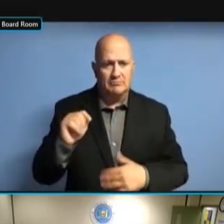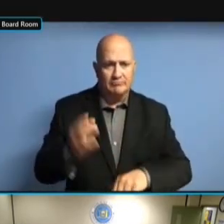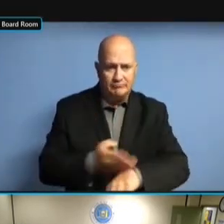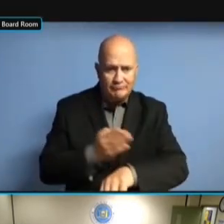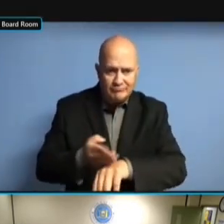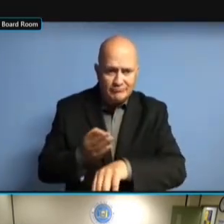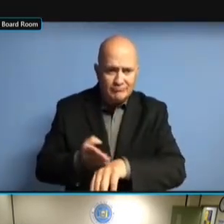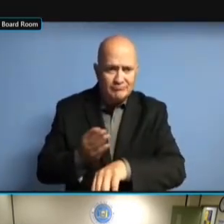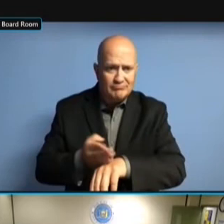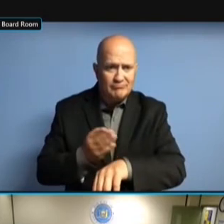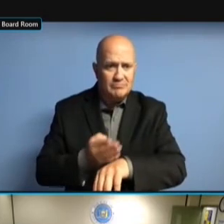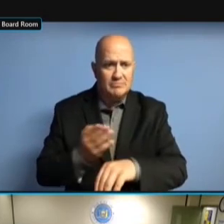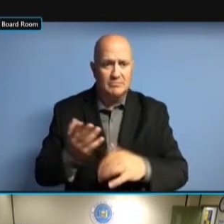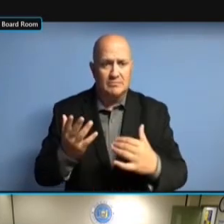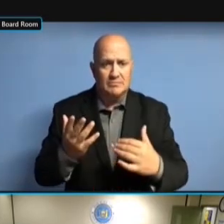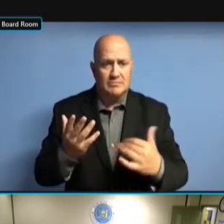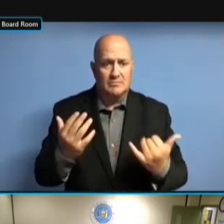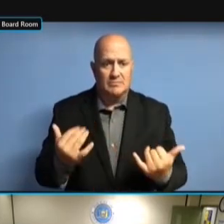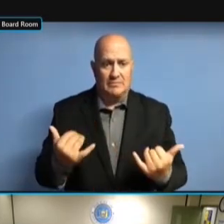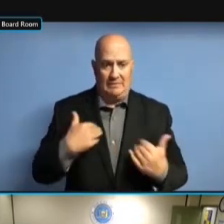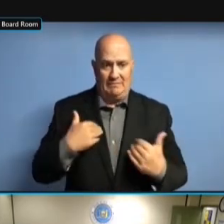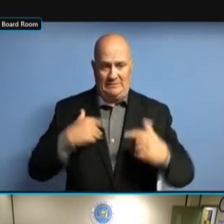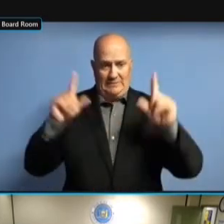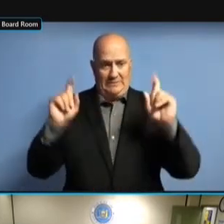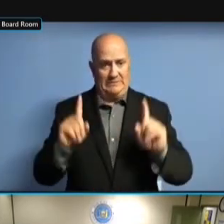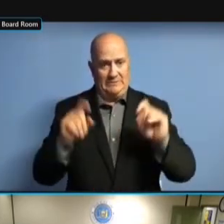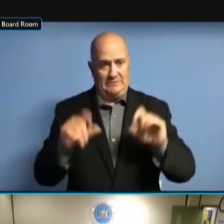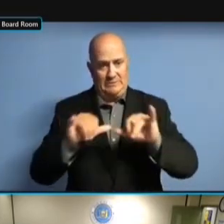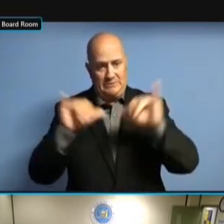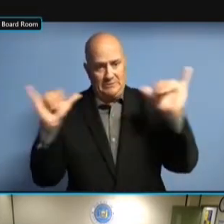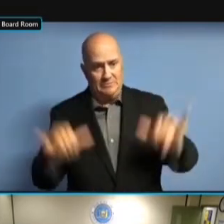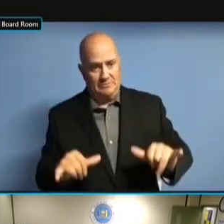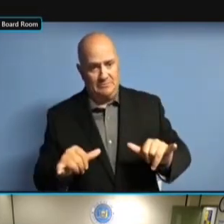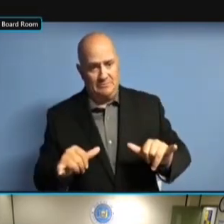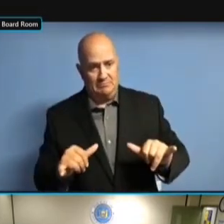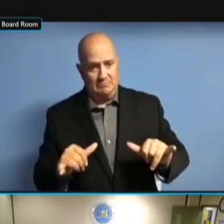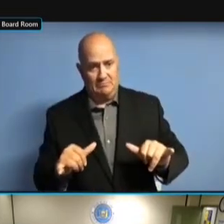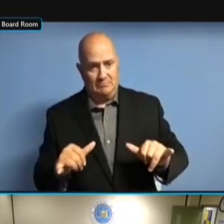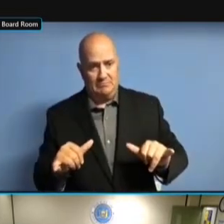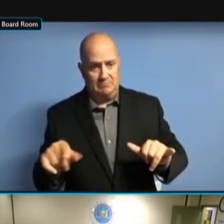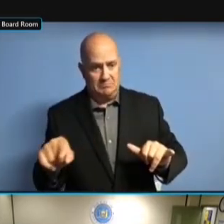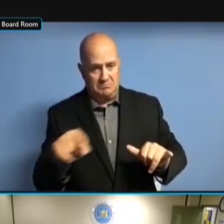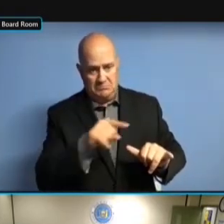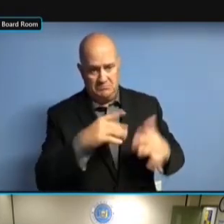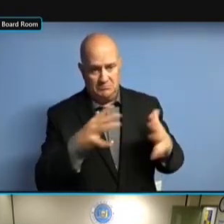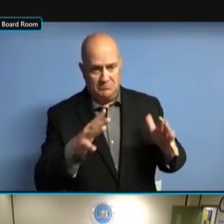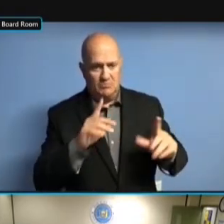TWO SUBMISSIONS THAT WE RECEIVED FROM KNOWING AND TWO SUBMISSIONS THAT WE RECEIVED FROM KNOWING AND TENEX. FROM KNOWING AND TENEX. FROM KNOWING AND TENEX. WE FROM KNOWING AND TENEX. WE PROVIDED FROM KNOWING AND TENEX. WE PROVIDED A FROM KNOWING AND TENEX. WE PROVIDED A RESOLUTION FROM KNOWING AND TENEX. WE PROVIDED A RESOLUTION FOR FROM KNOWING AND TENEX. WE PROVIDED A RESOLUTION FOR THE WE PROVIDED A RESOLUTION FOR THE WE PROVIDED A RESOLUTION FOR THE ADOPTION, WE PROVIDED A RESOLUTION FOR THE ADOPTION, FOR WE PROVIDED A RESOLUTION FOR THE ADOPTION, FOR THE WE PROVIDED A RESOLUTION FOR THE ADOPTION, FOR THE APPROVAL WE PROVIDED A RESOLUTION FOR THE ADOPTION, FOR THE APPROVAL OF ADOPTION, FOR THE APPROVAL OF ADOPTION, FOR THE APPROVAL OF THOSE